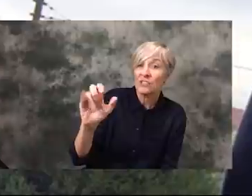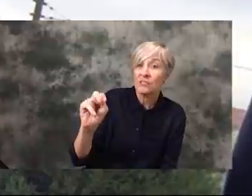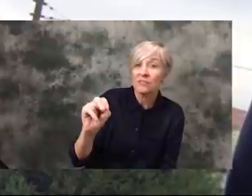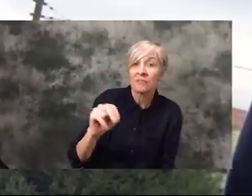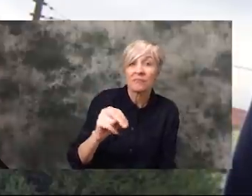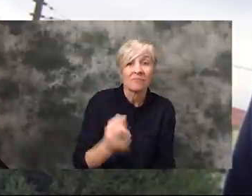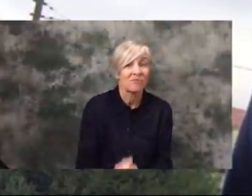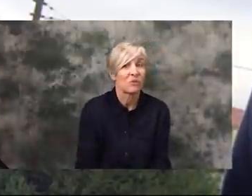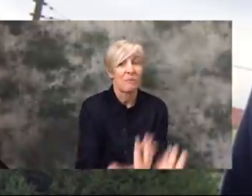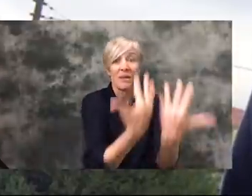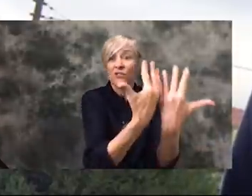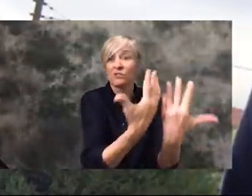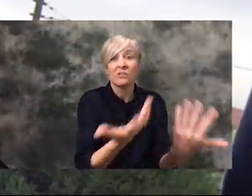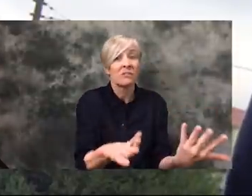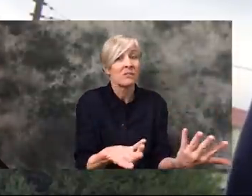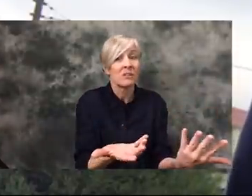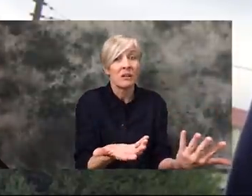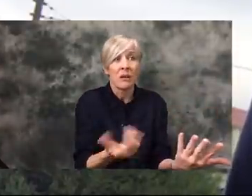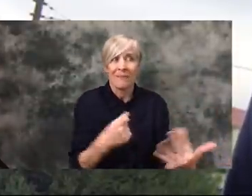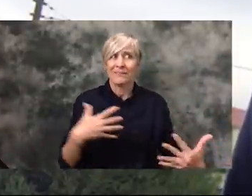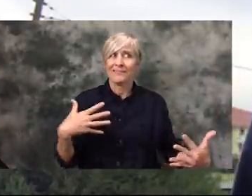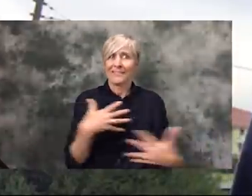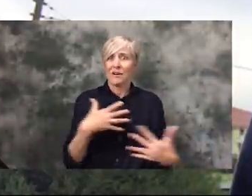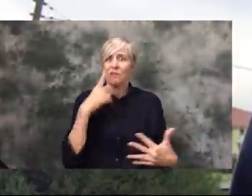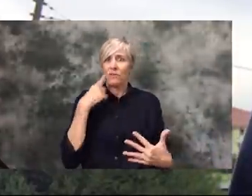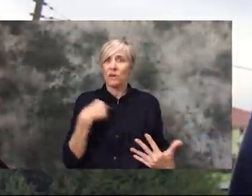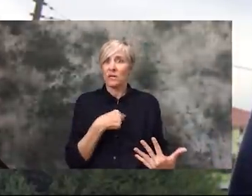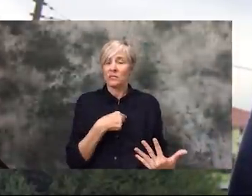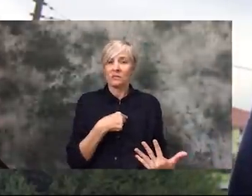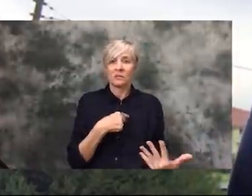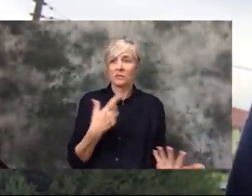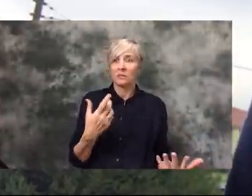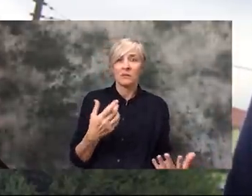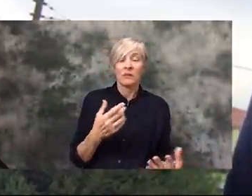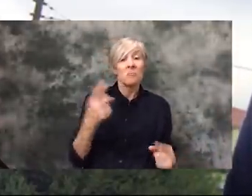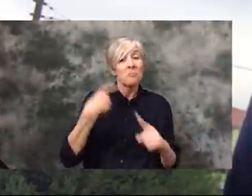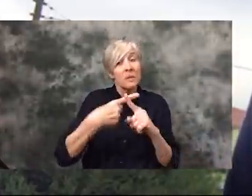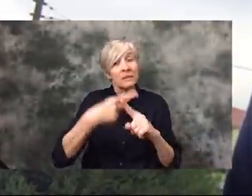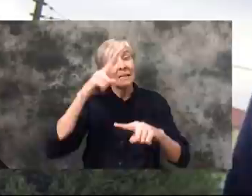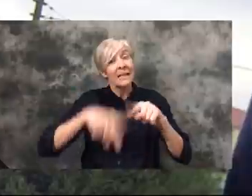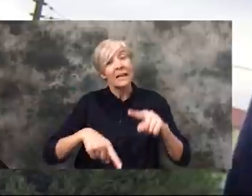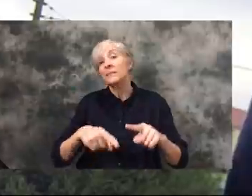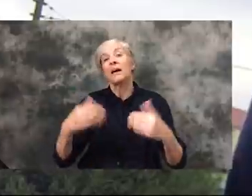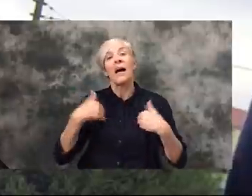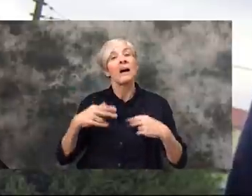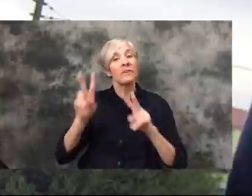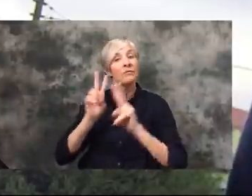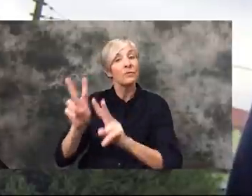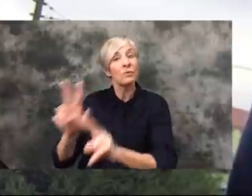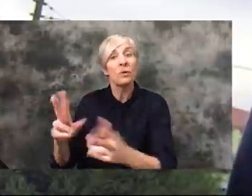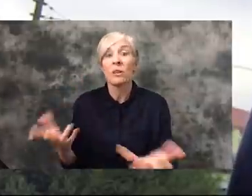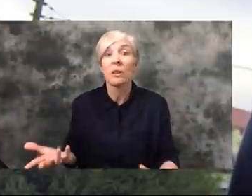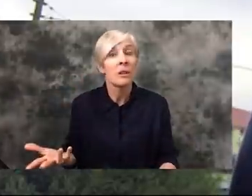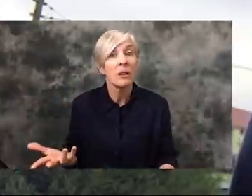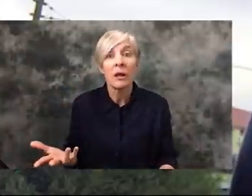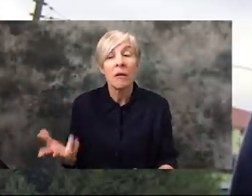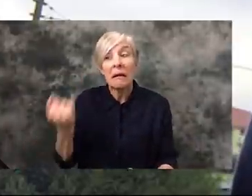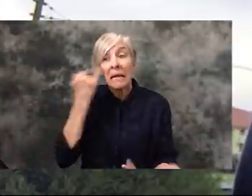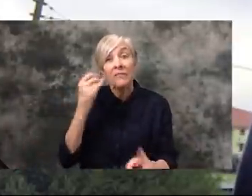that's a very scary thought. And there's no funerals either. Because that